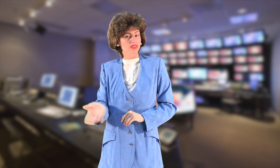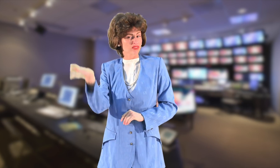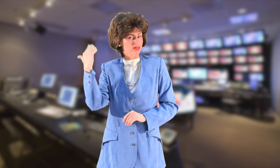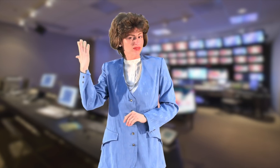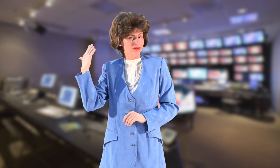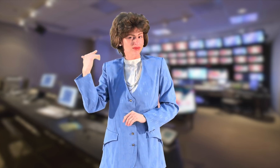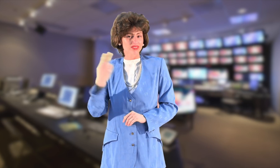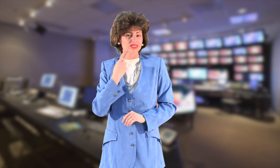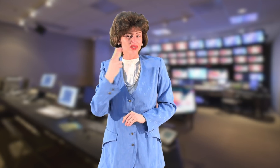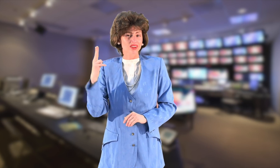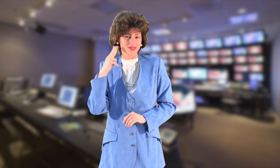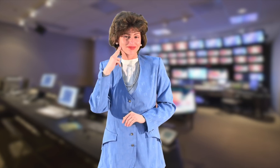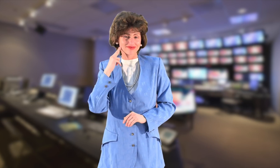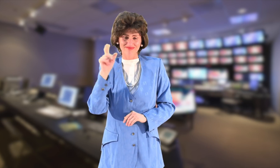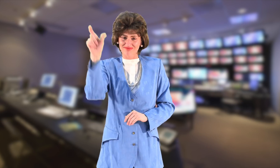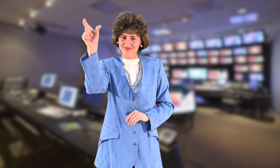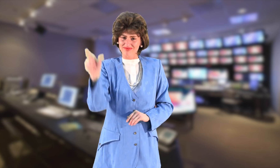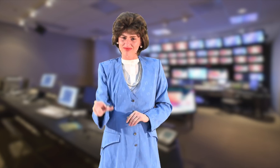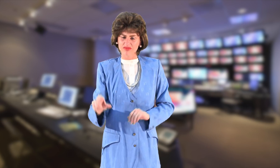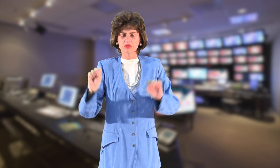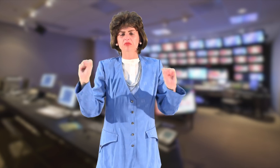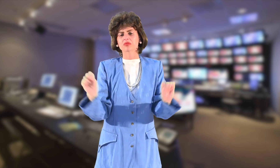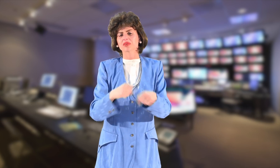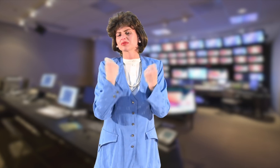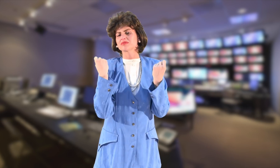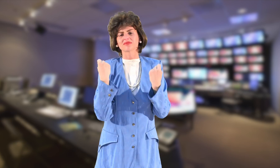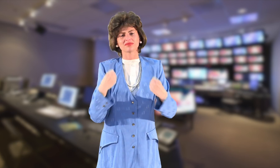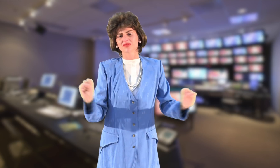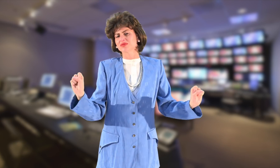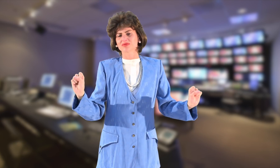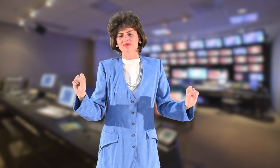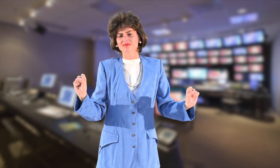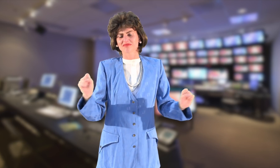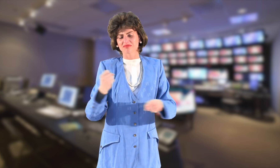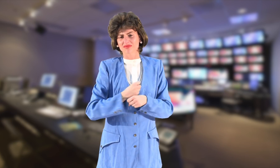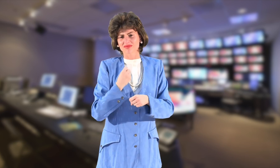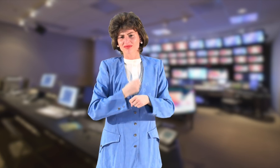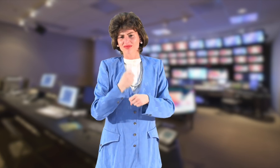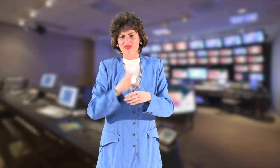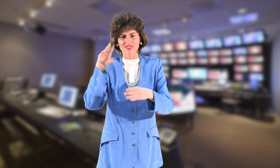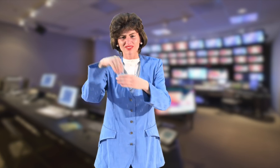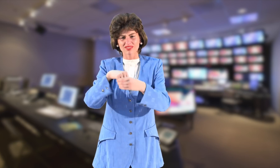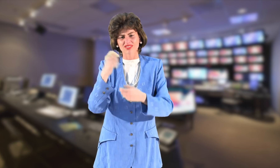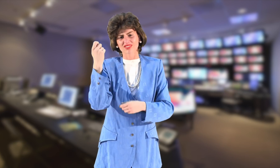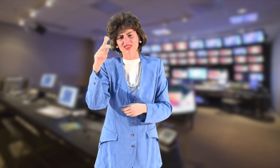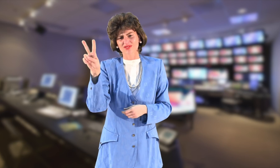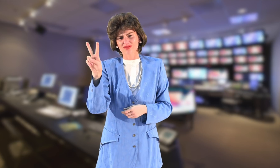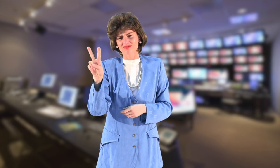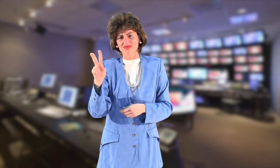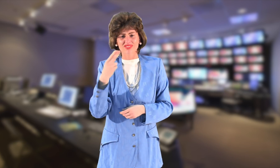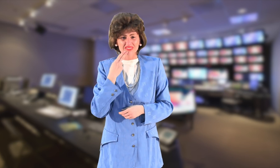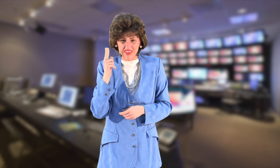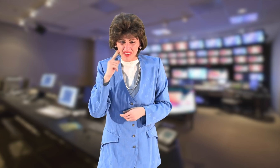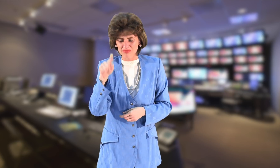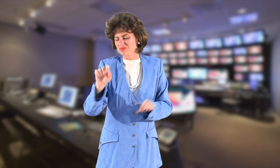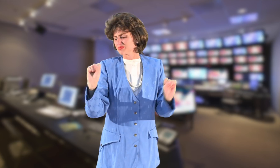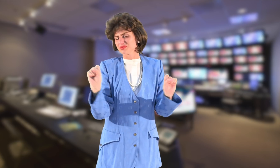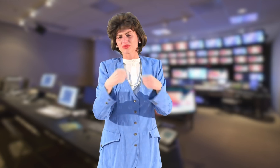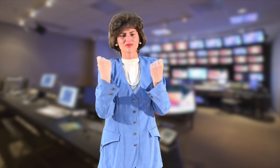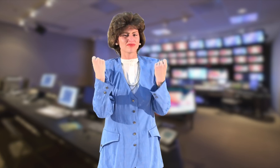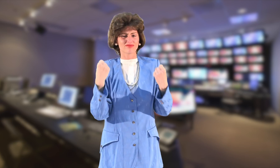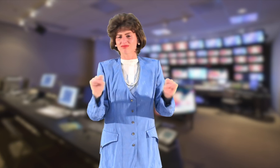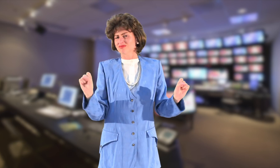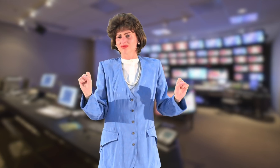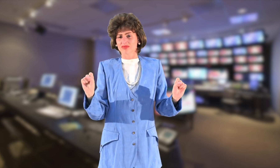I was told that deaf persons cannot succeed in the television industry.